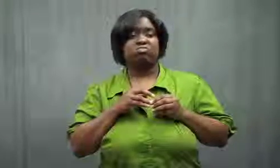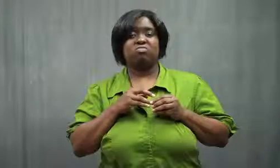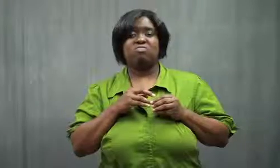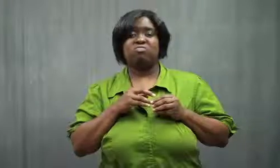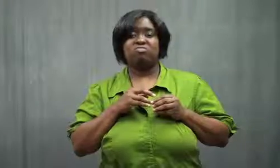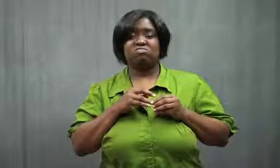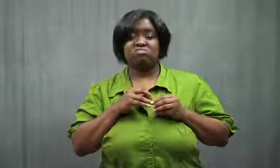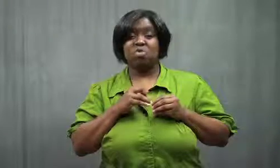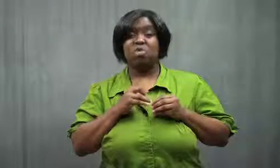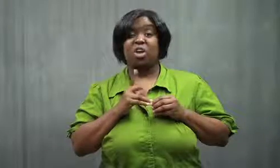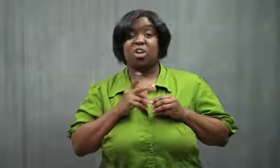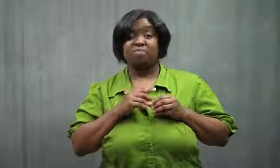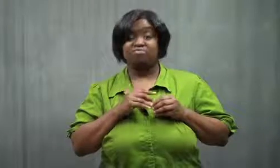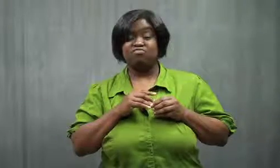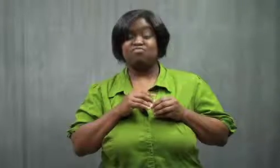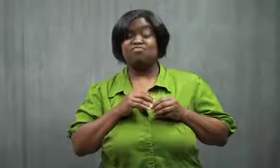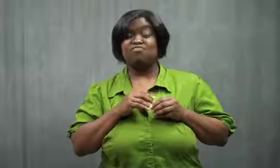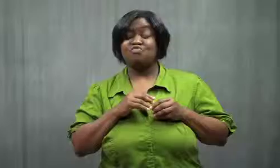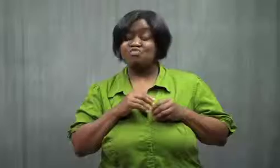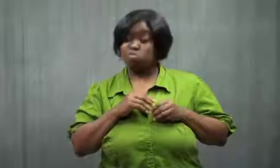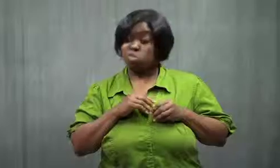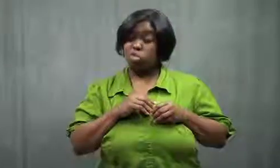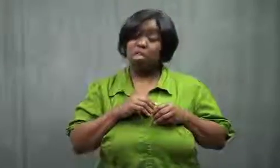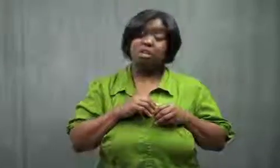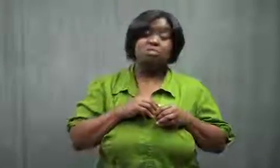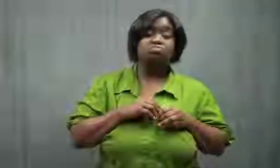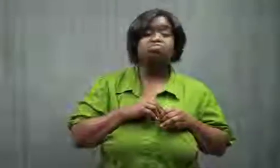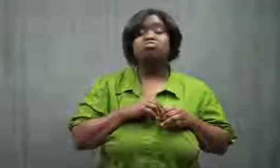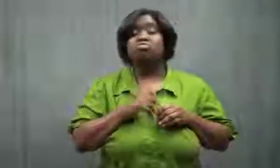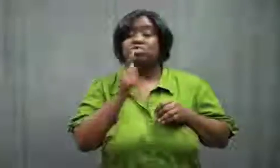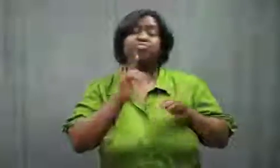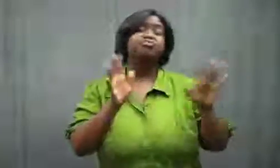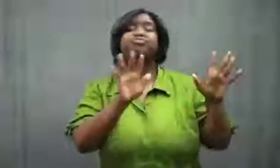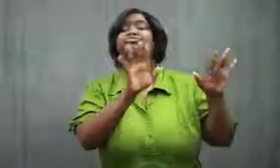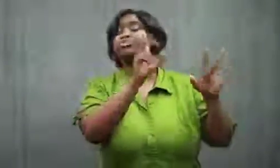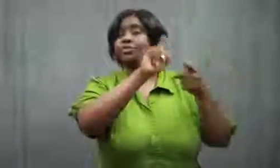I said, "Ok, just wait and see."